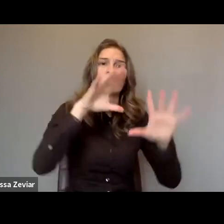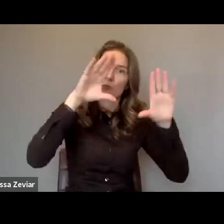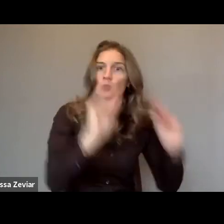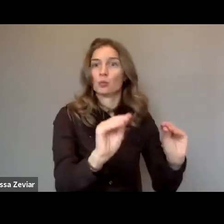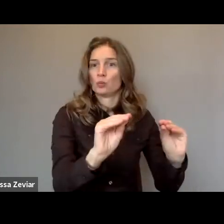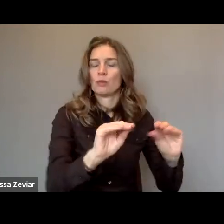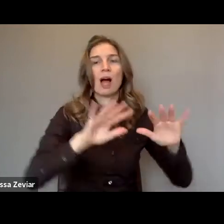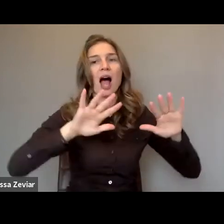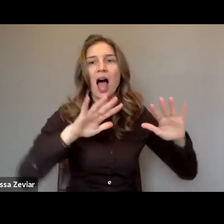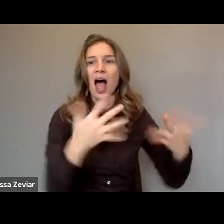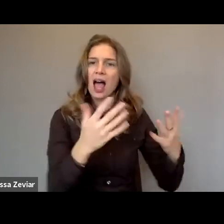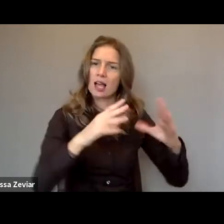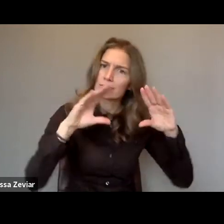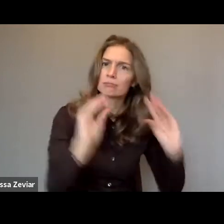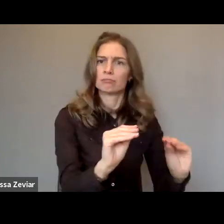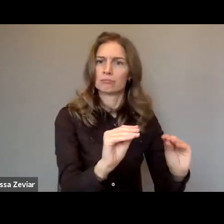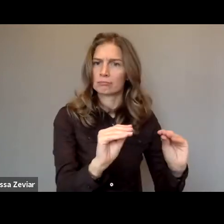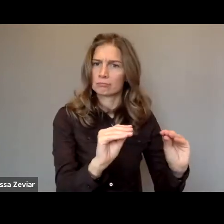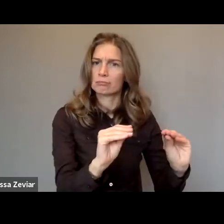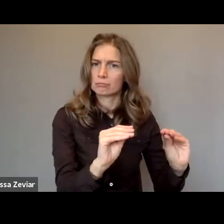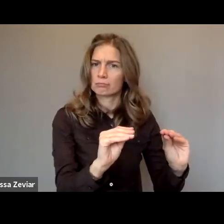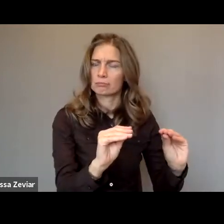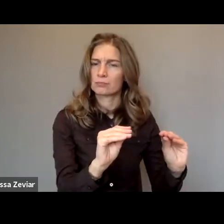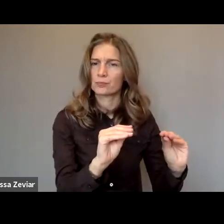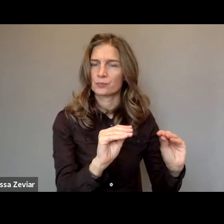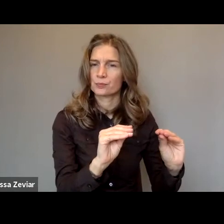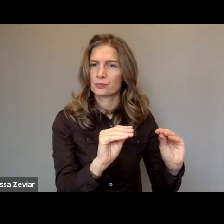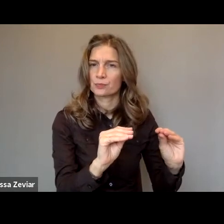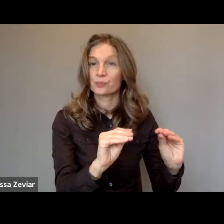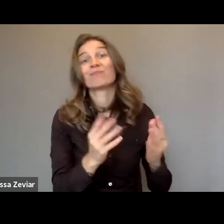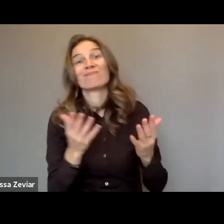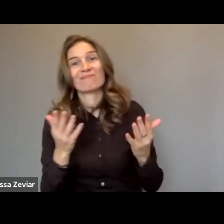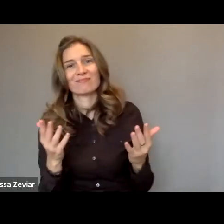So this is why I think we need also to address the situation.